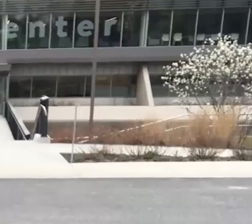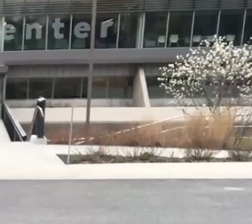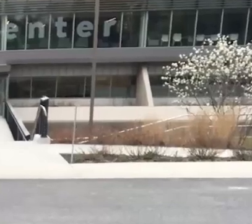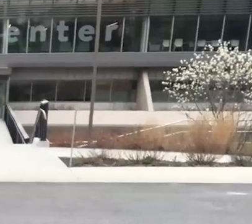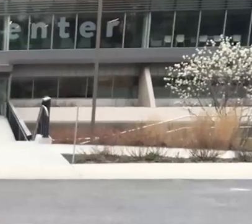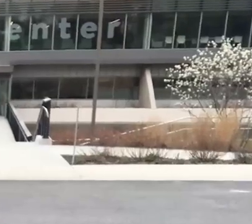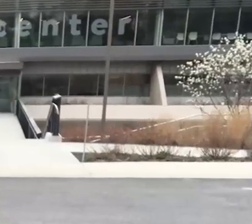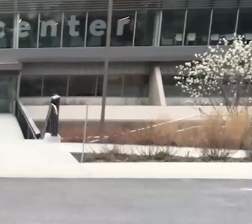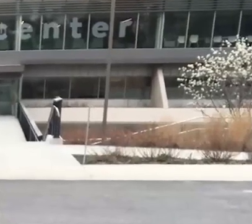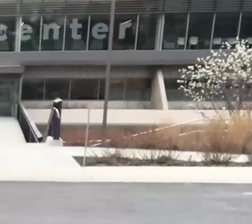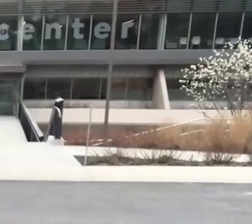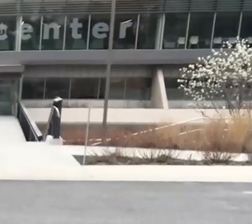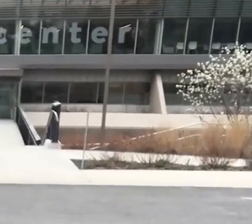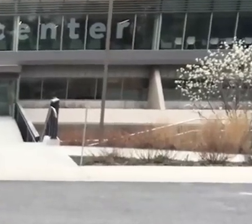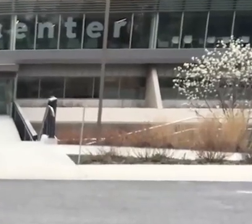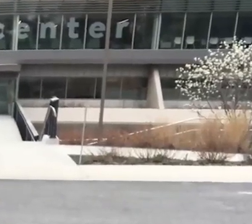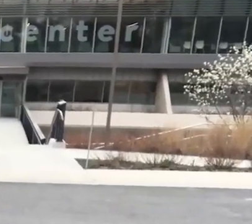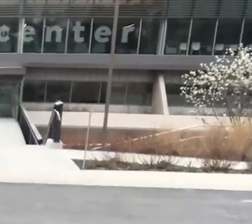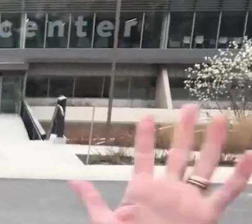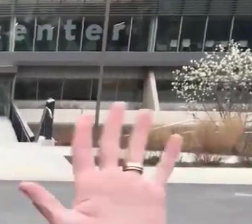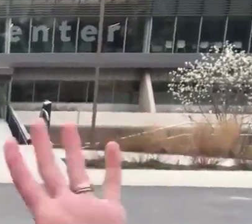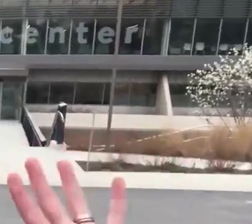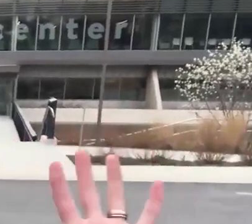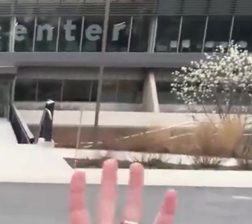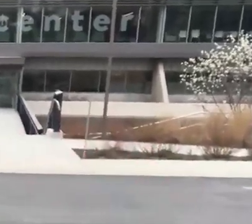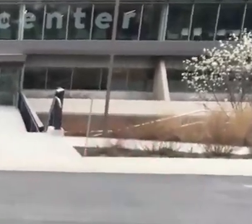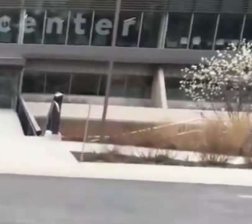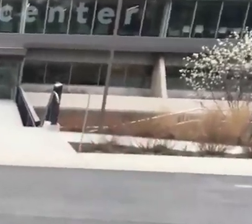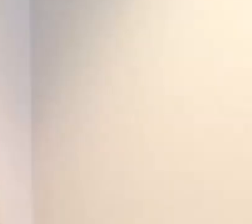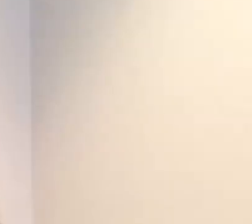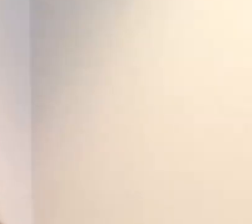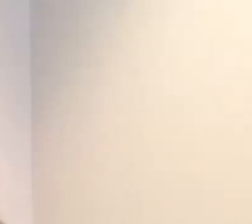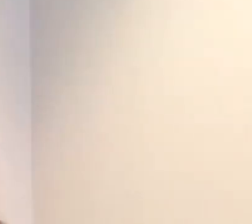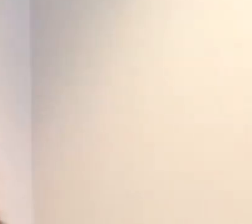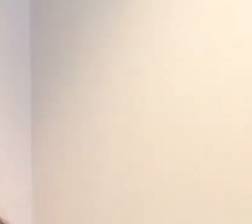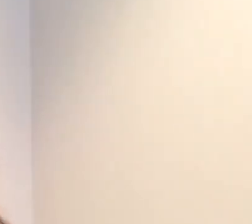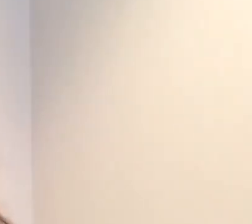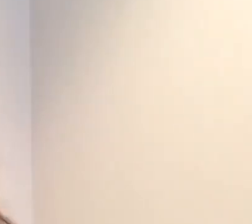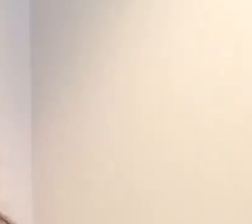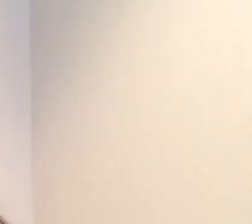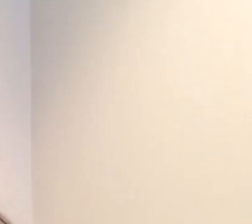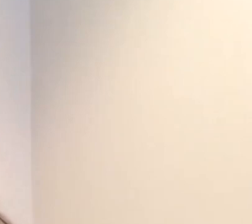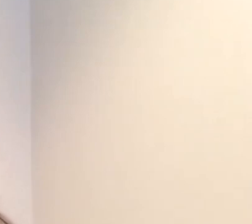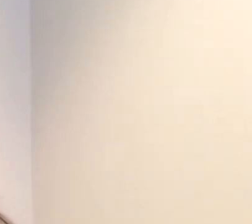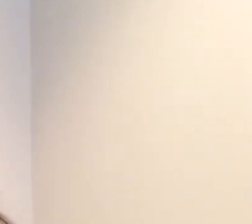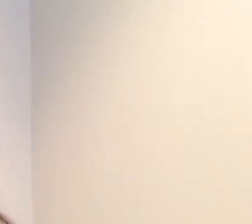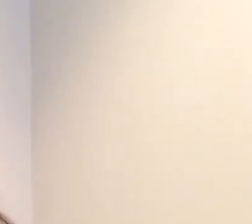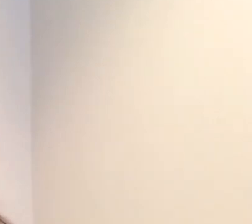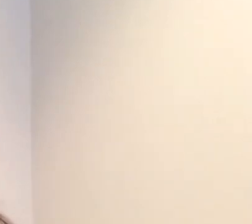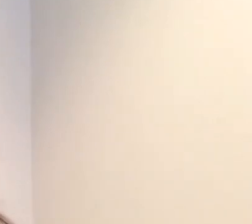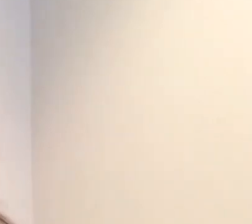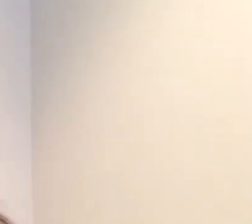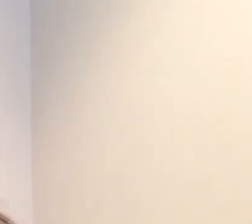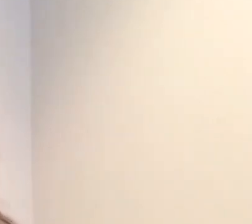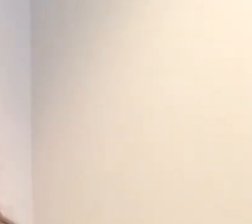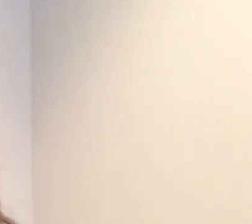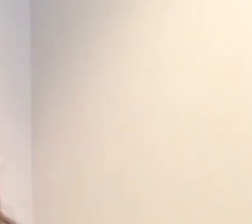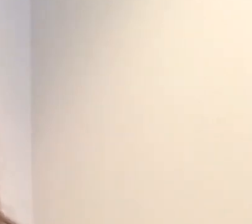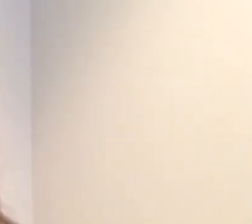Congratulations graduates. Whoo! Hi everyone, it's Tiffany Cavanaugh. I just wanted to say congratulations